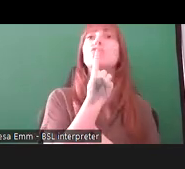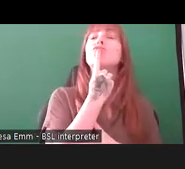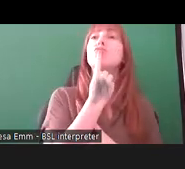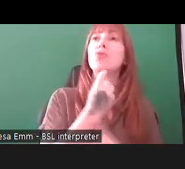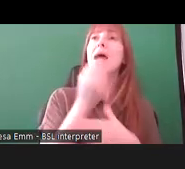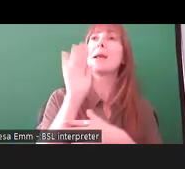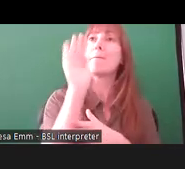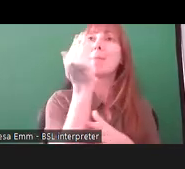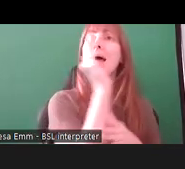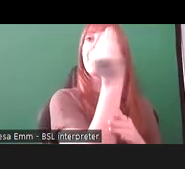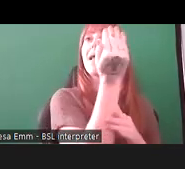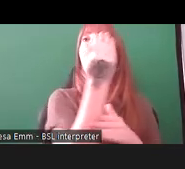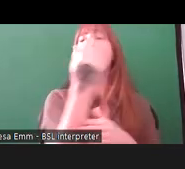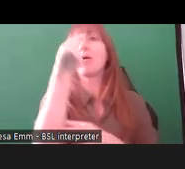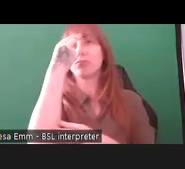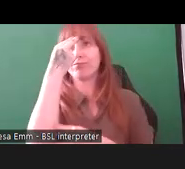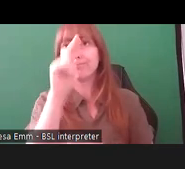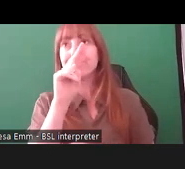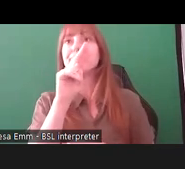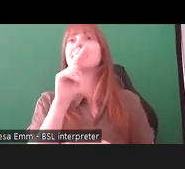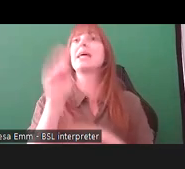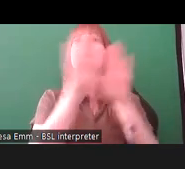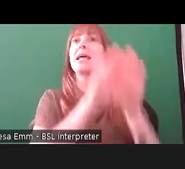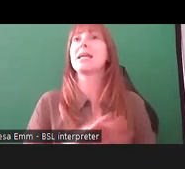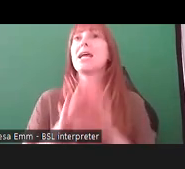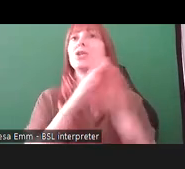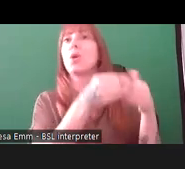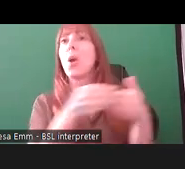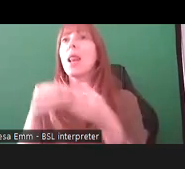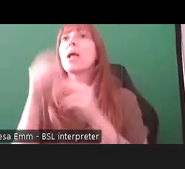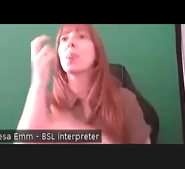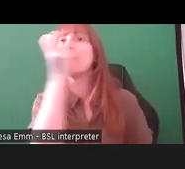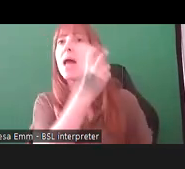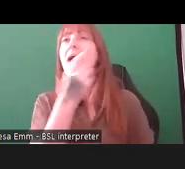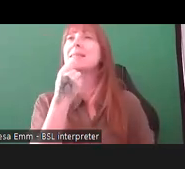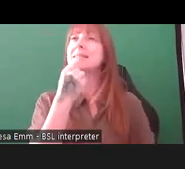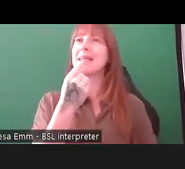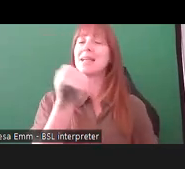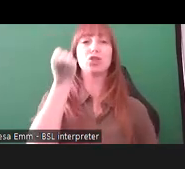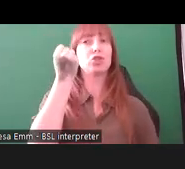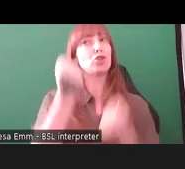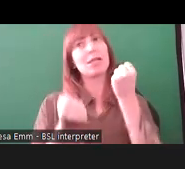blind written on it and it says, 'justice not charity'. It wasn't a banner that was carried